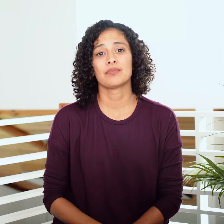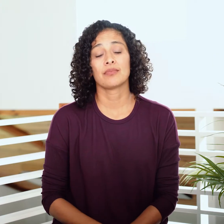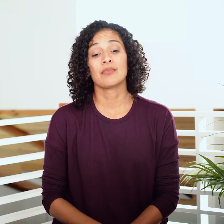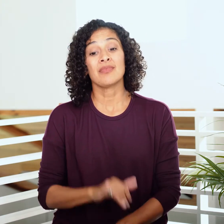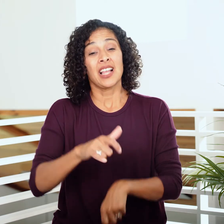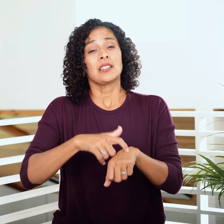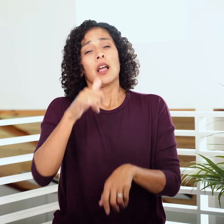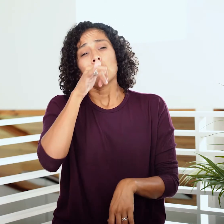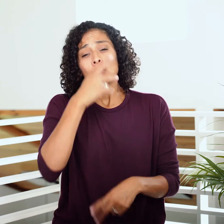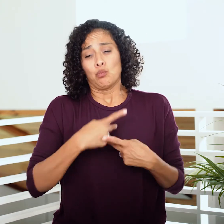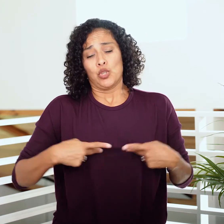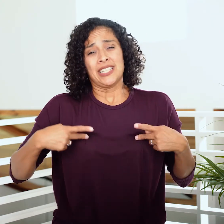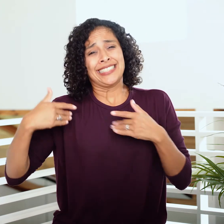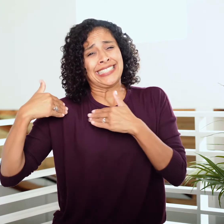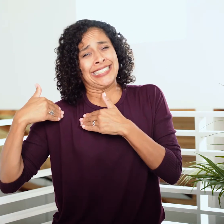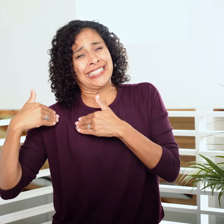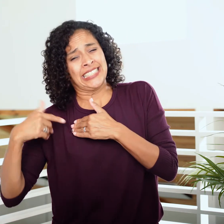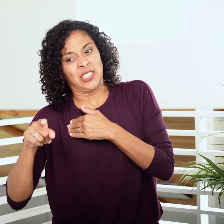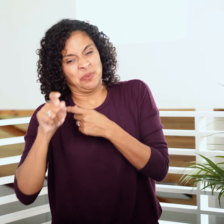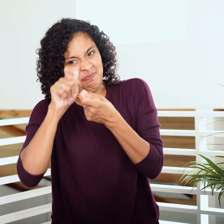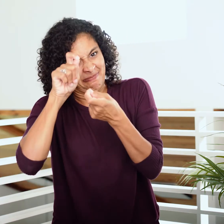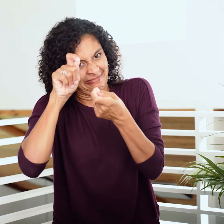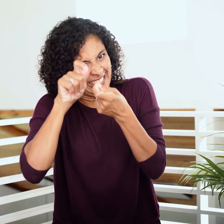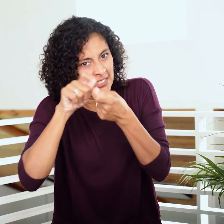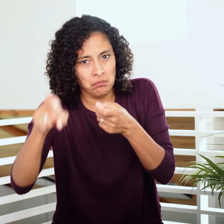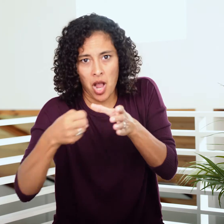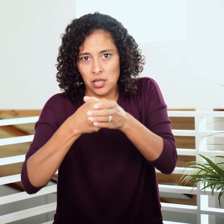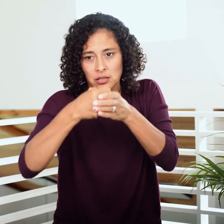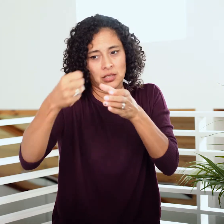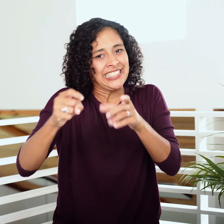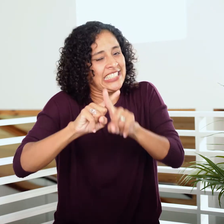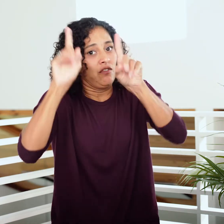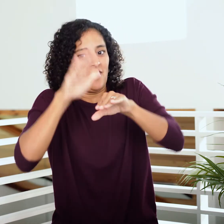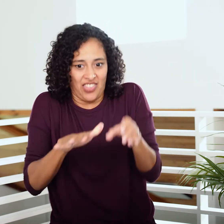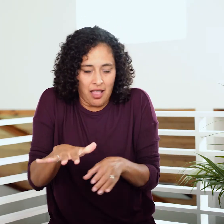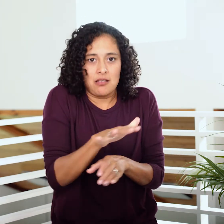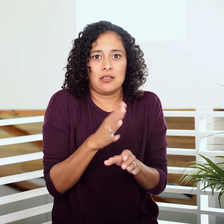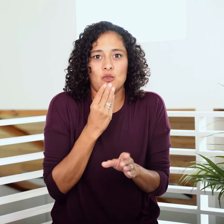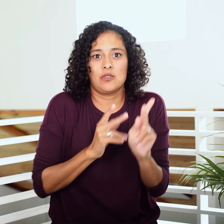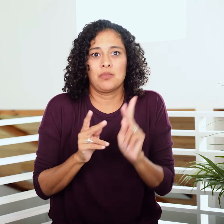Priests must be especially set apart, more than the people.